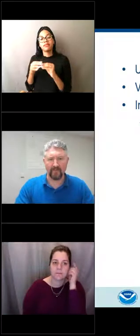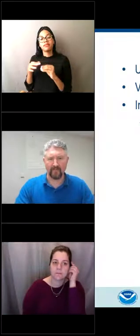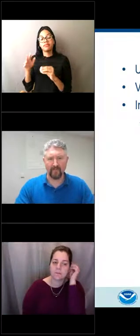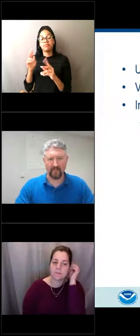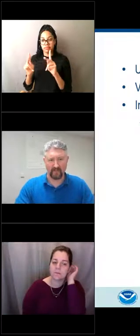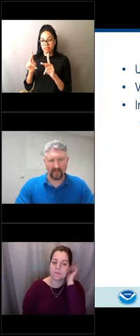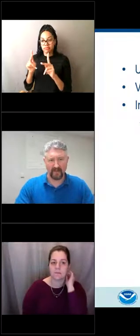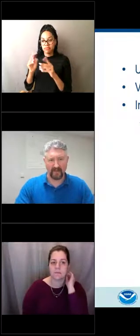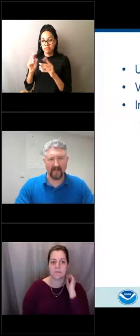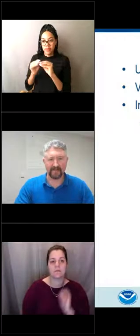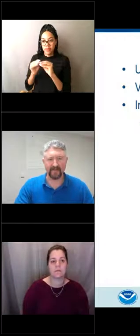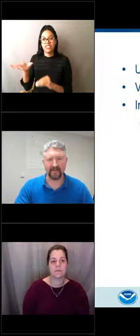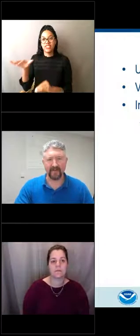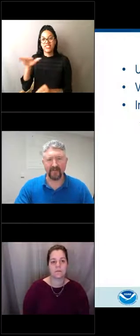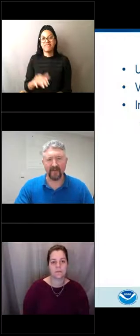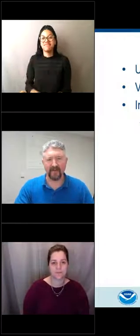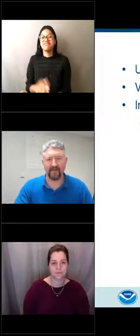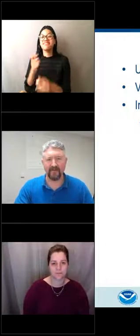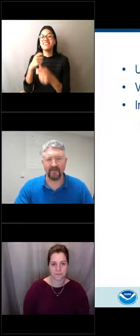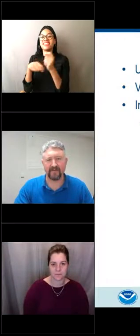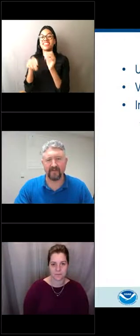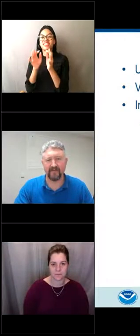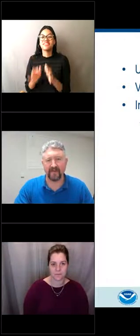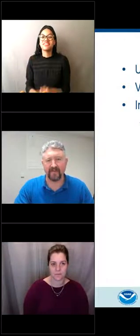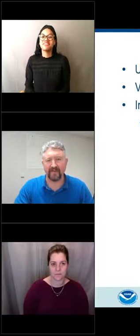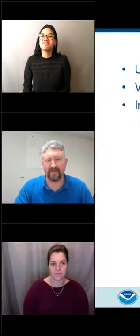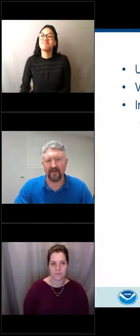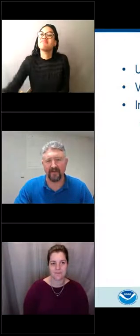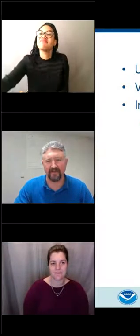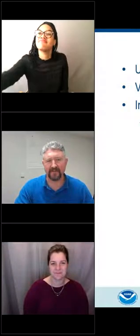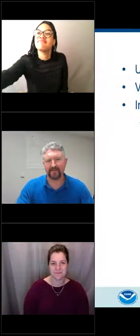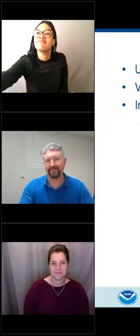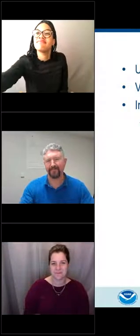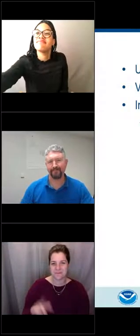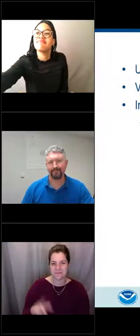Wynn, can I ask you to explain to us the developing technologies?